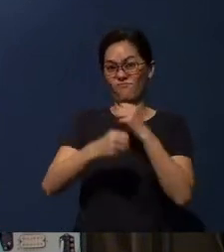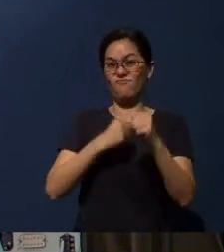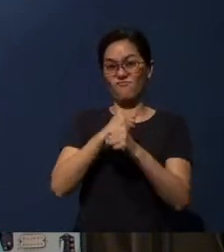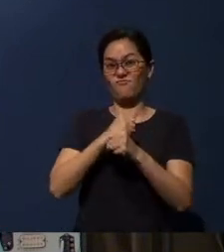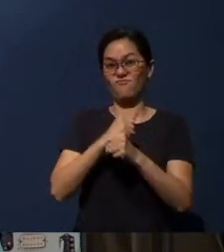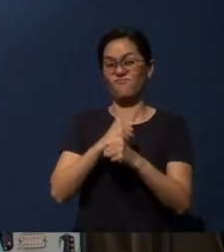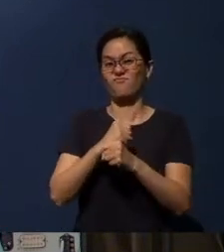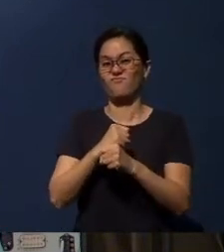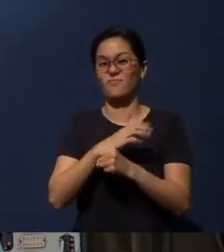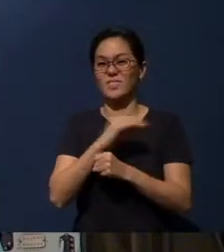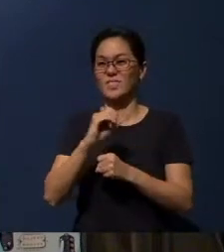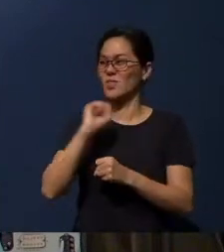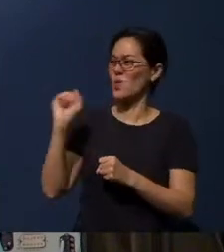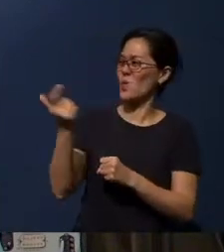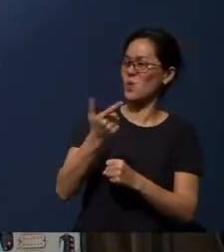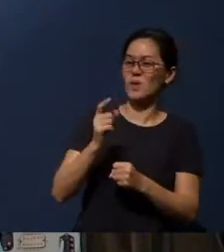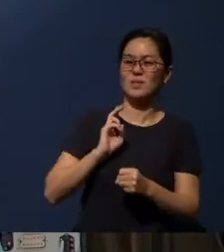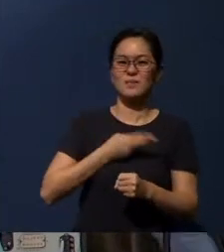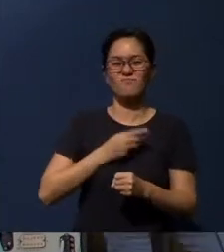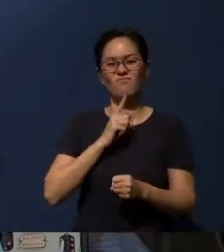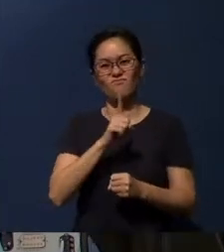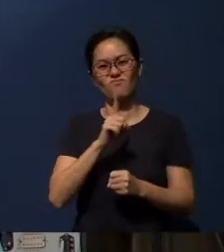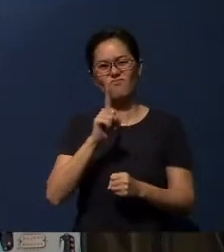And all of us need to really adjust ourselves, right?